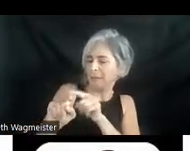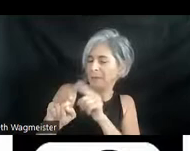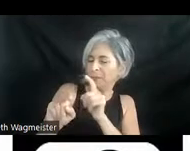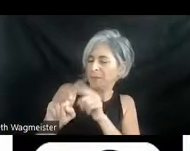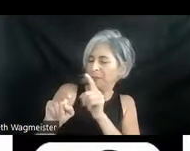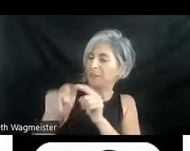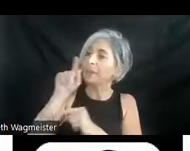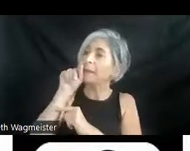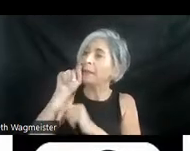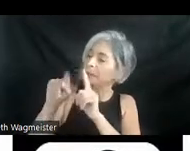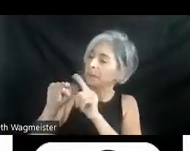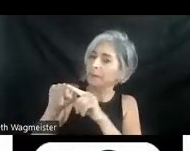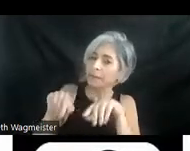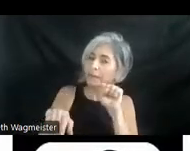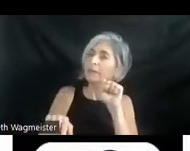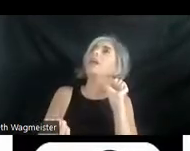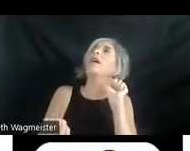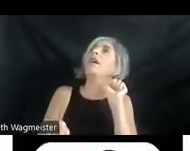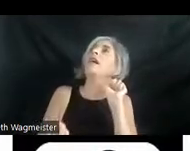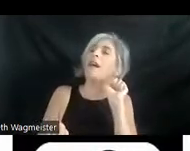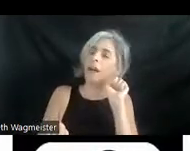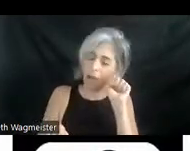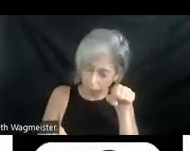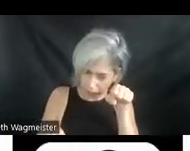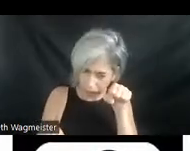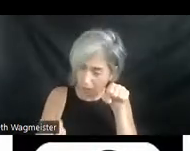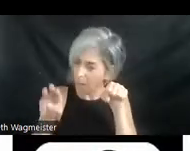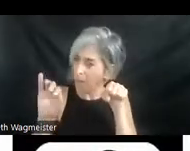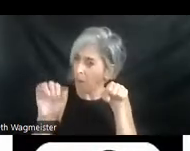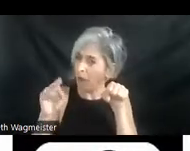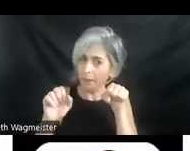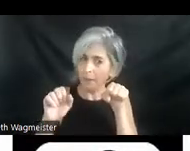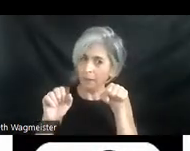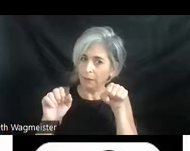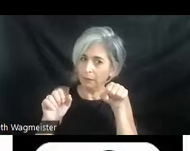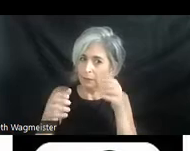He tilts his head back and then drops it forward. Mohammed tips the chick into his front shirt